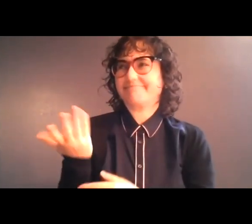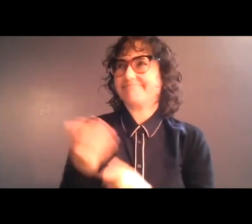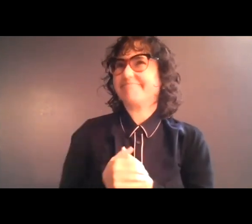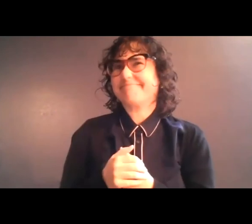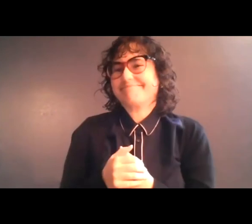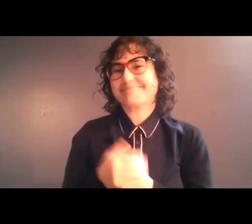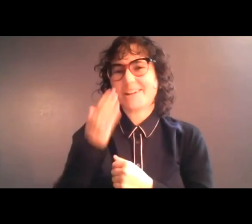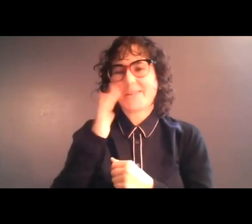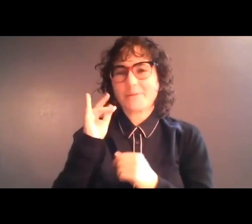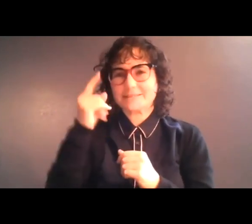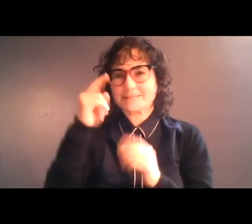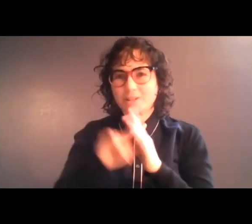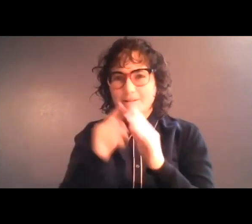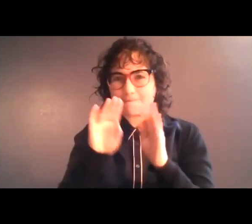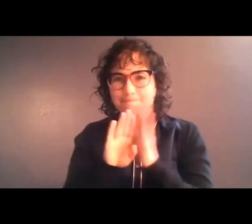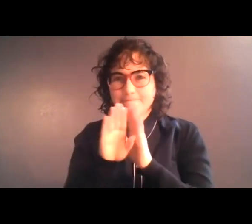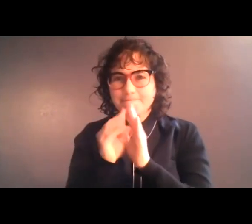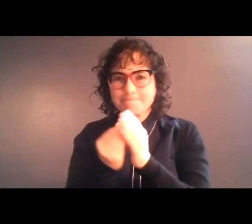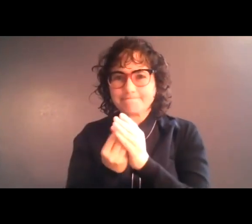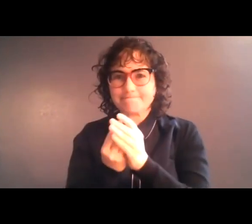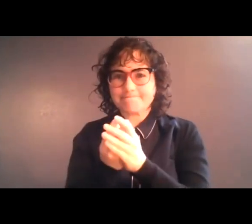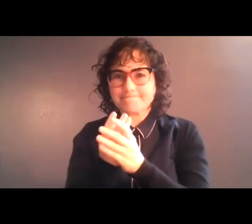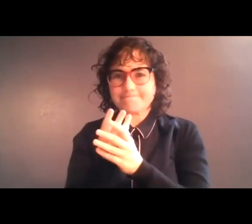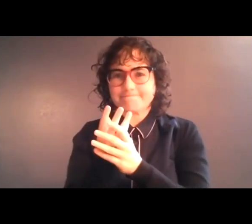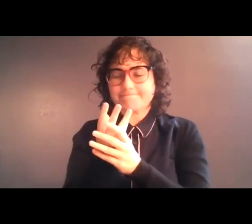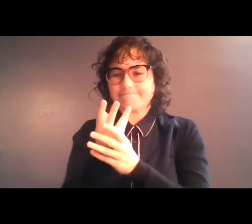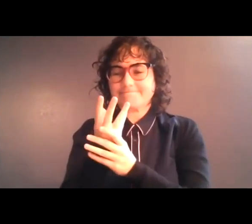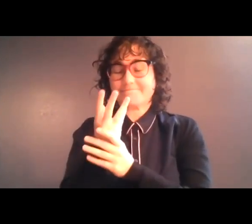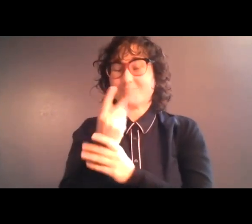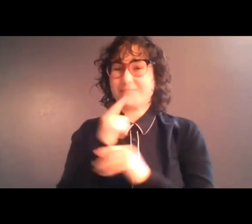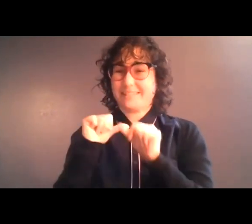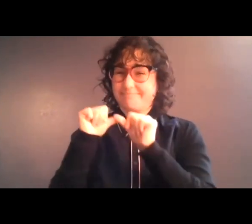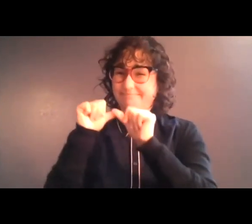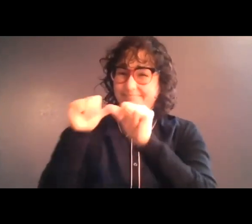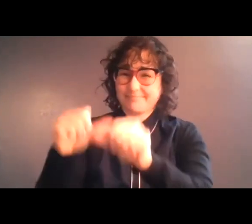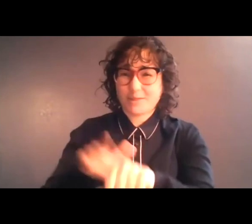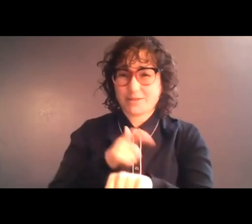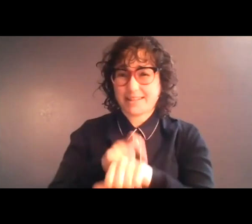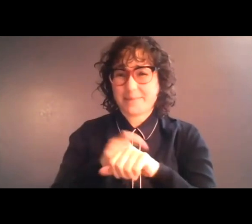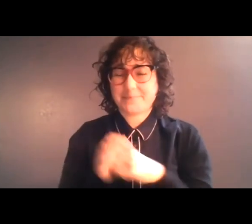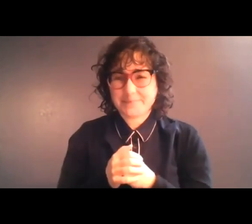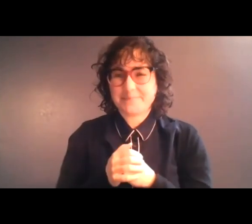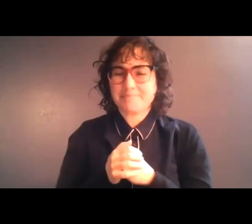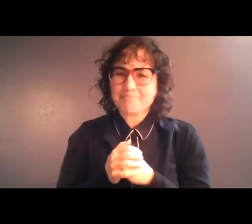Growing-growing-growing inside of me for a long time. And then it sort of crashed over